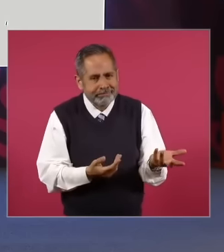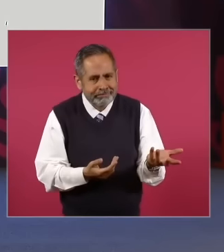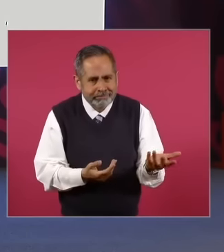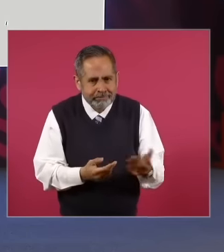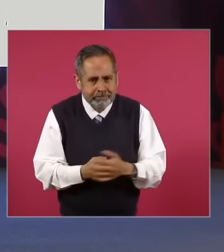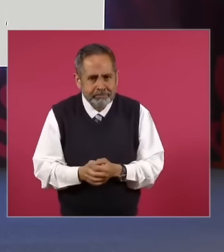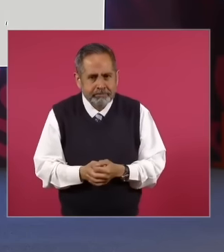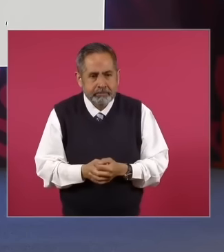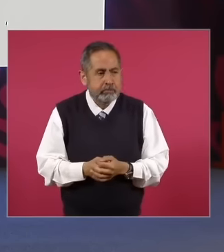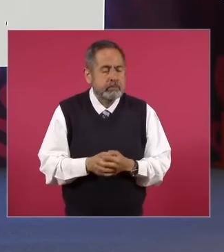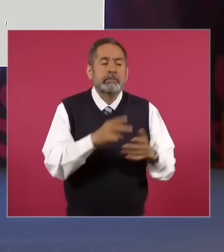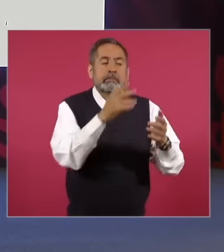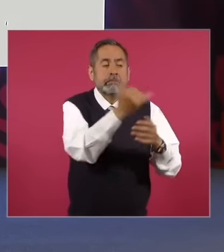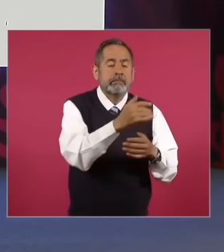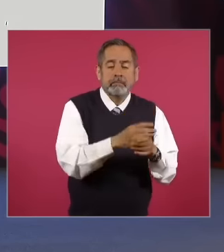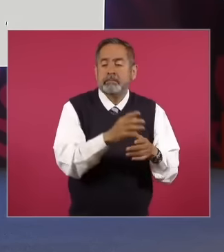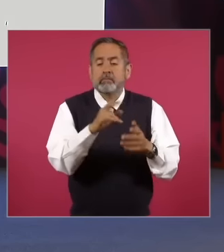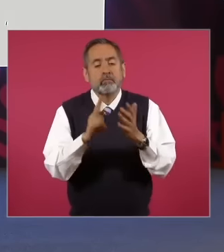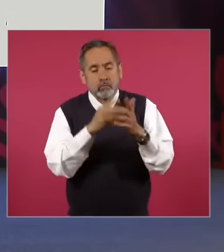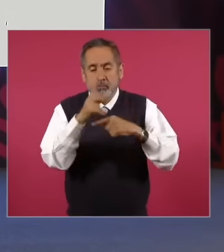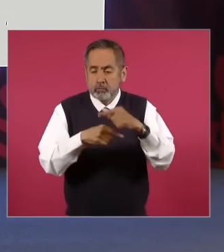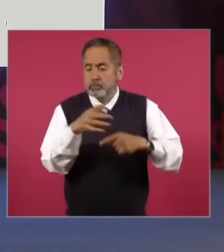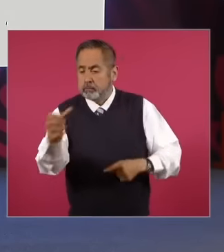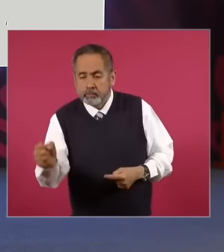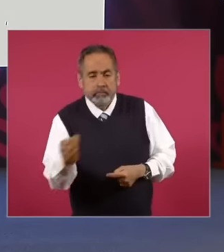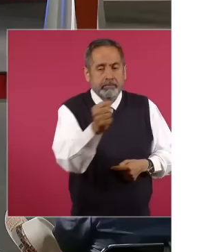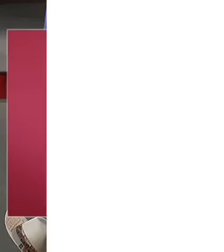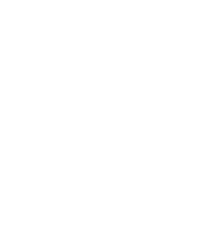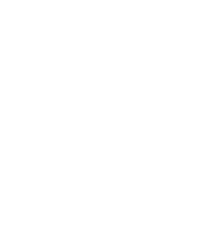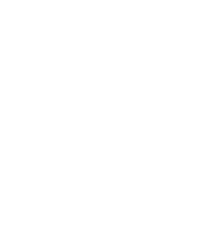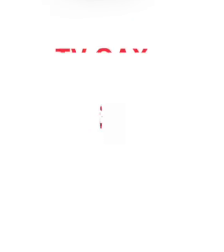Bernardo with